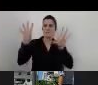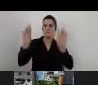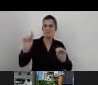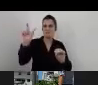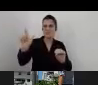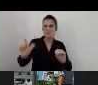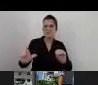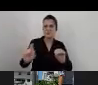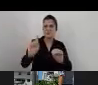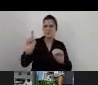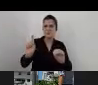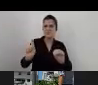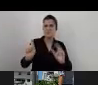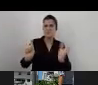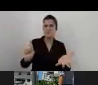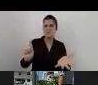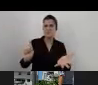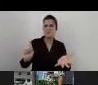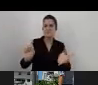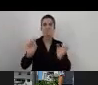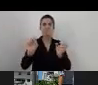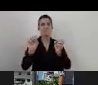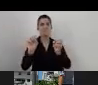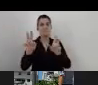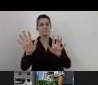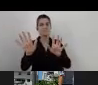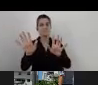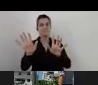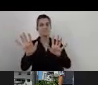So as I mentioned,